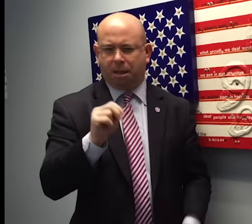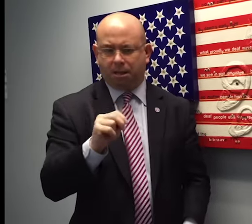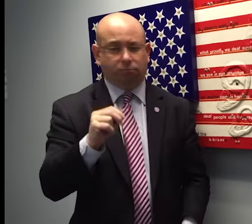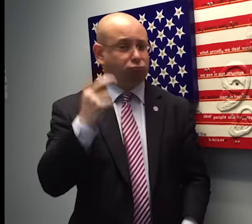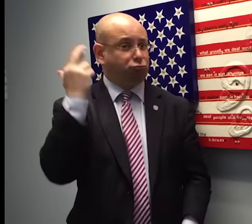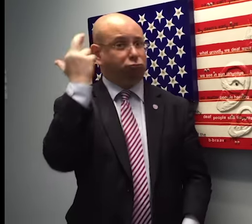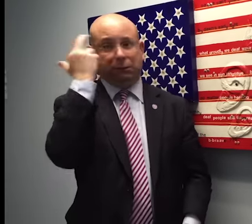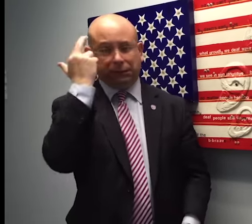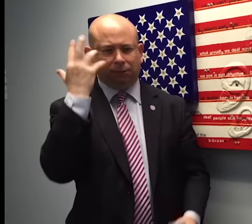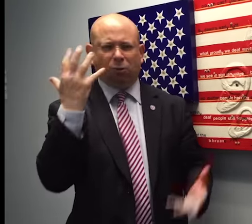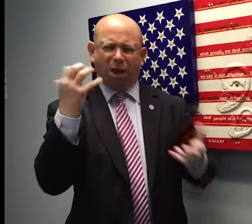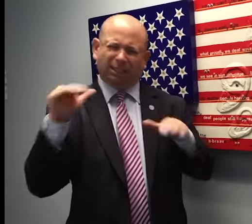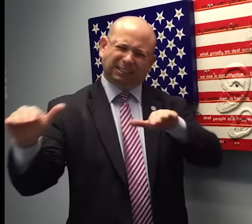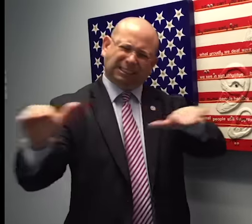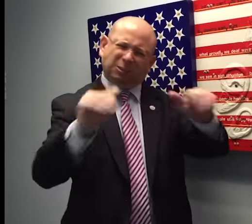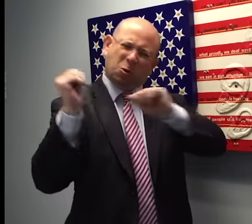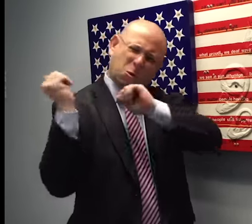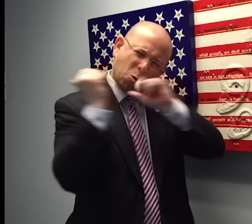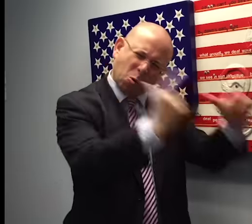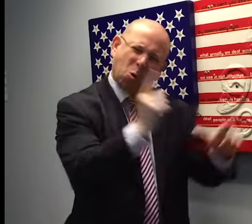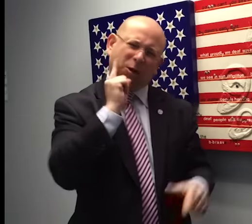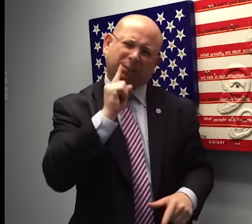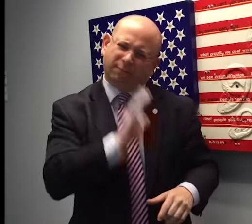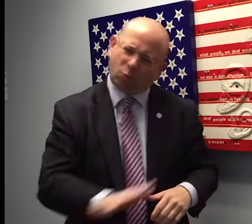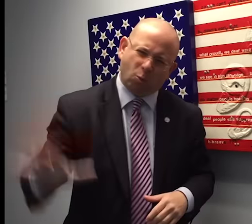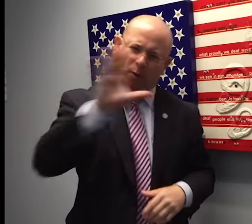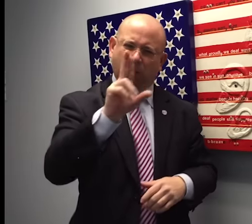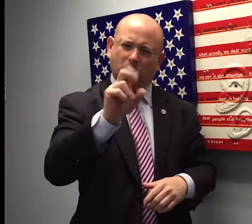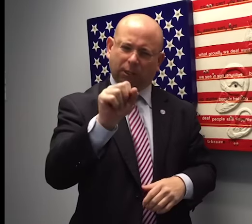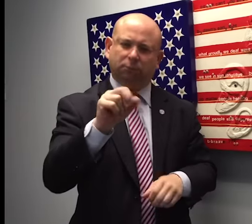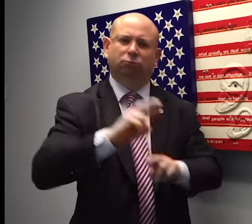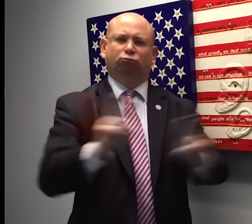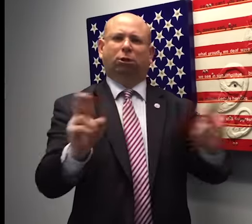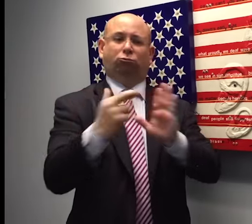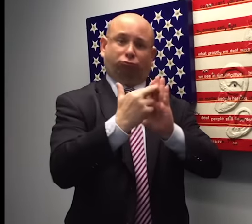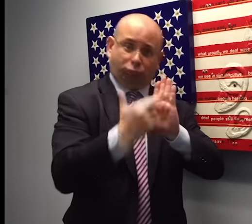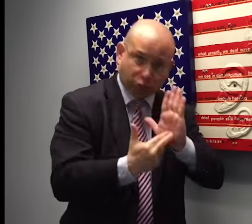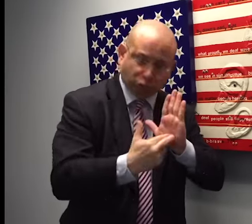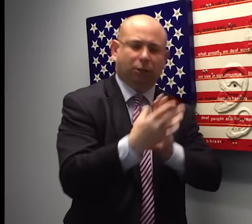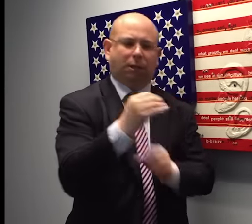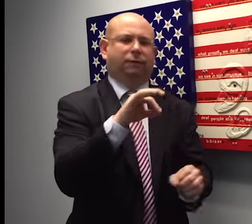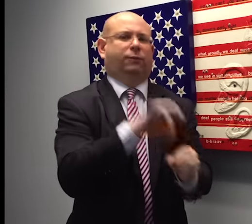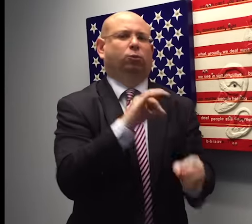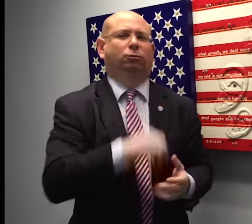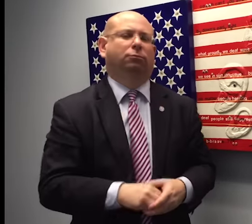we want every deaf and hard of hearing person in America to register and vote!